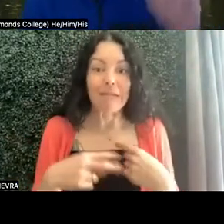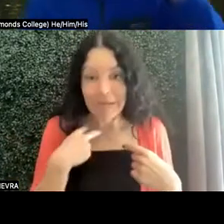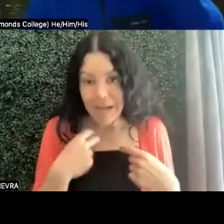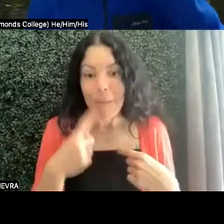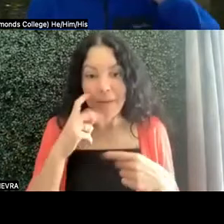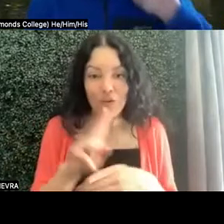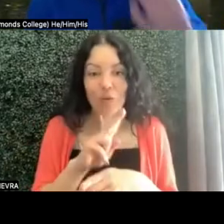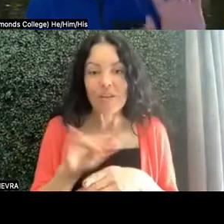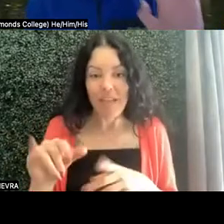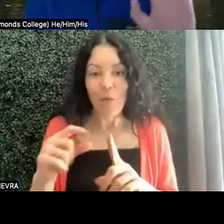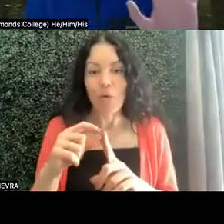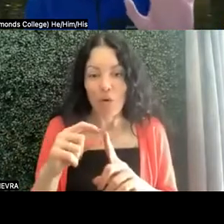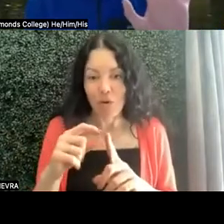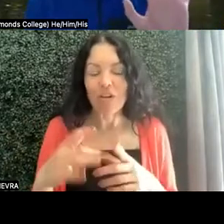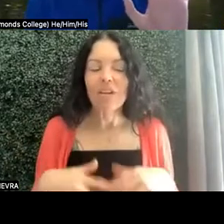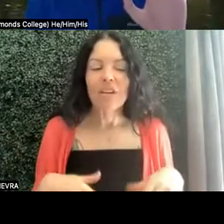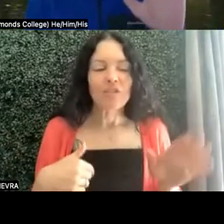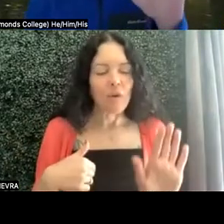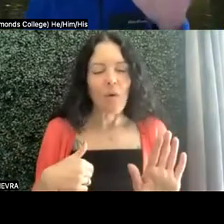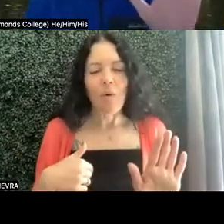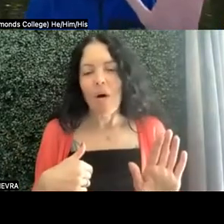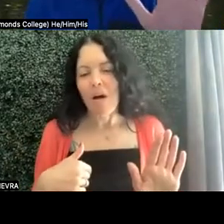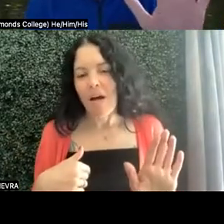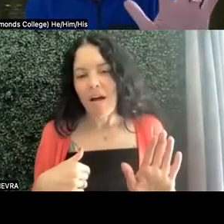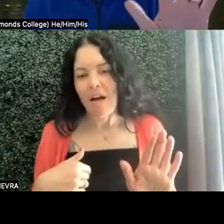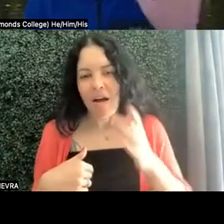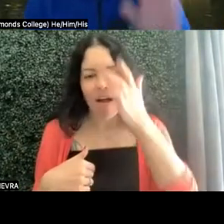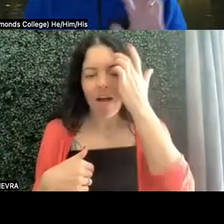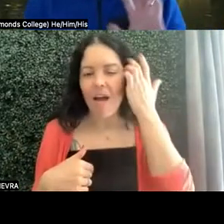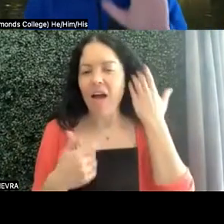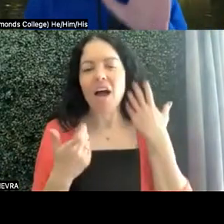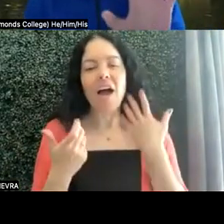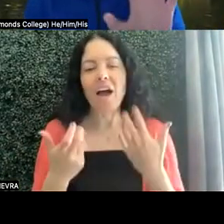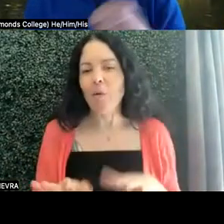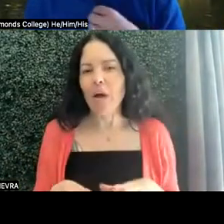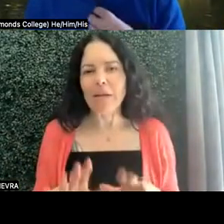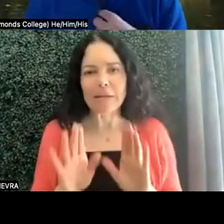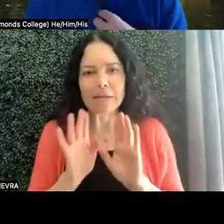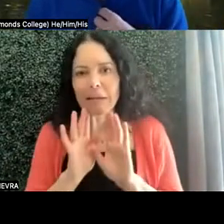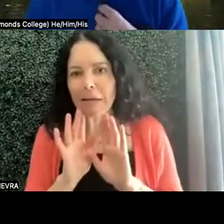So I don't mean to call you out. This is a conversation I have with faculty all the time